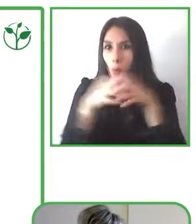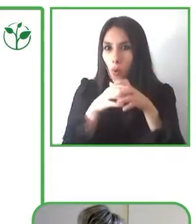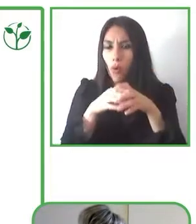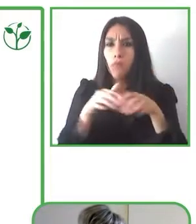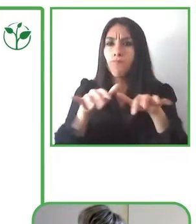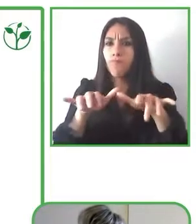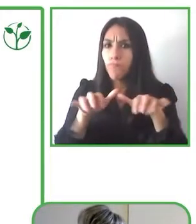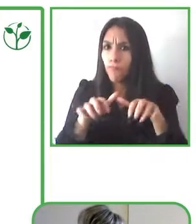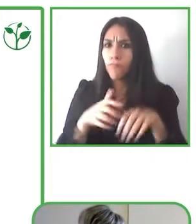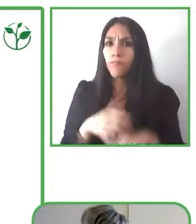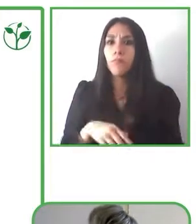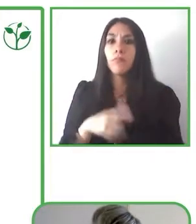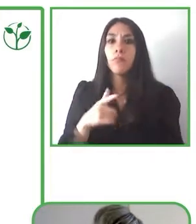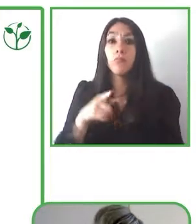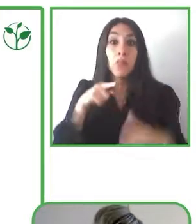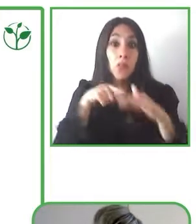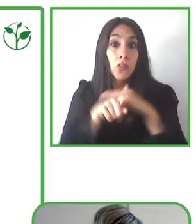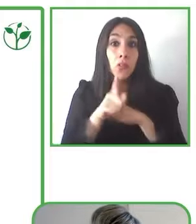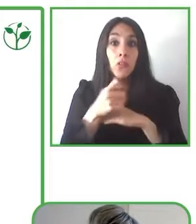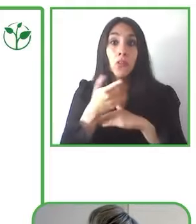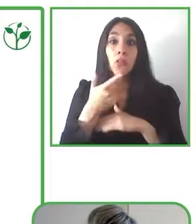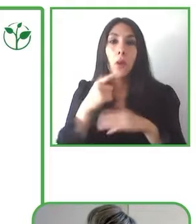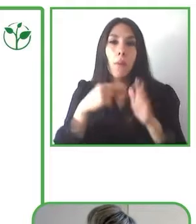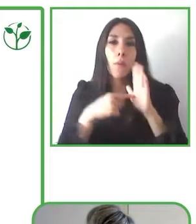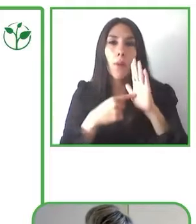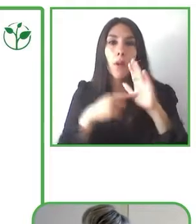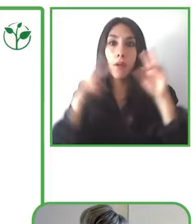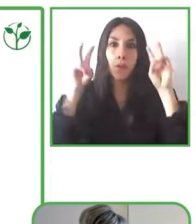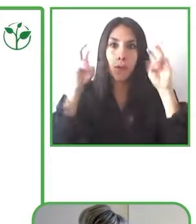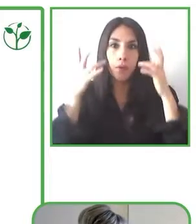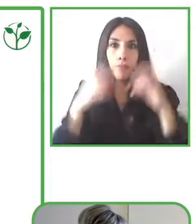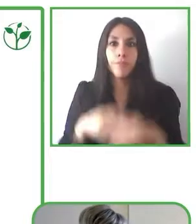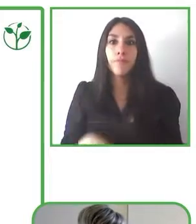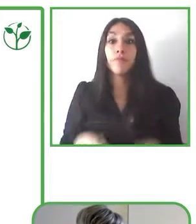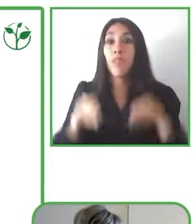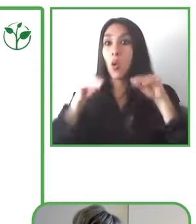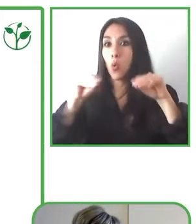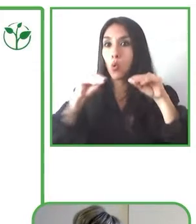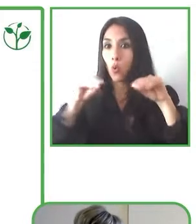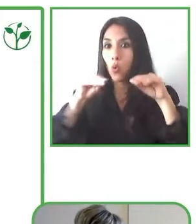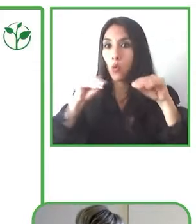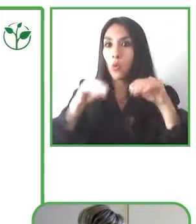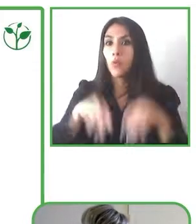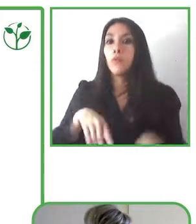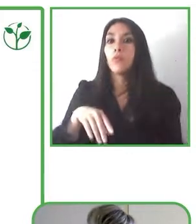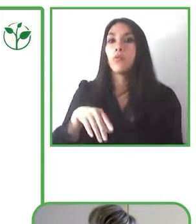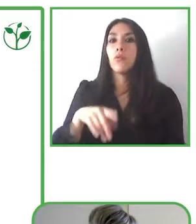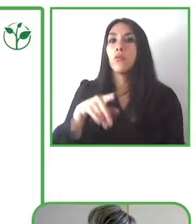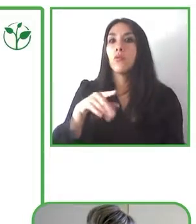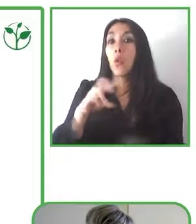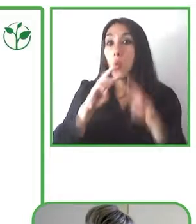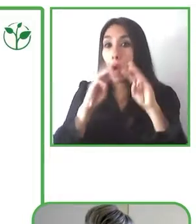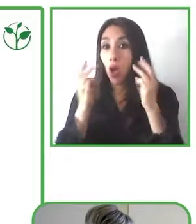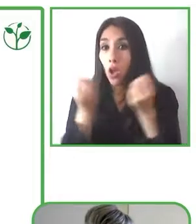accessibility features as well as academic sources, books, courses, everything.